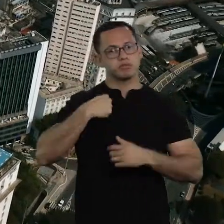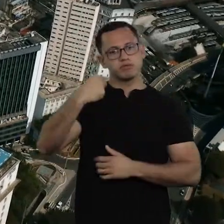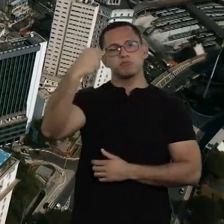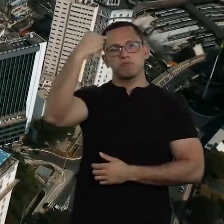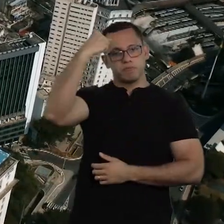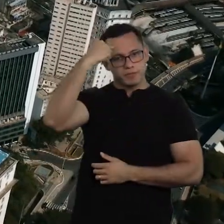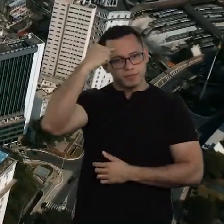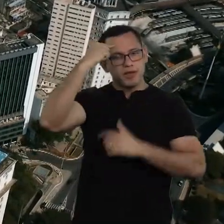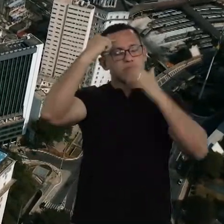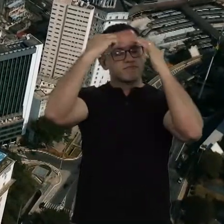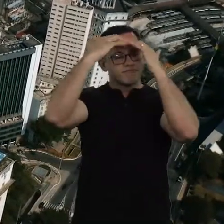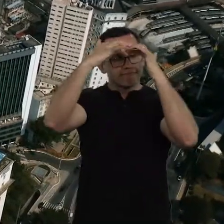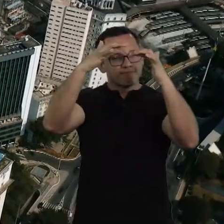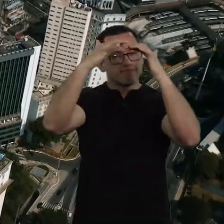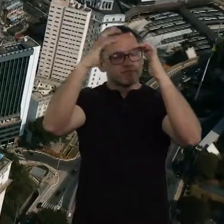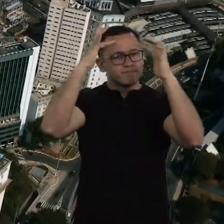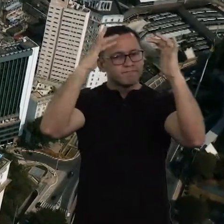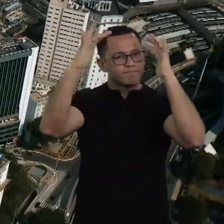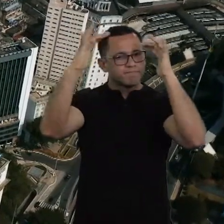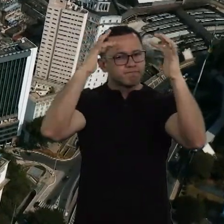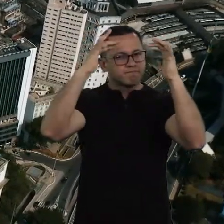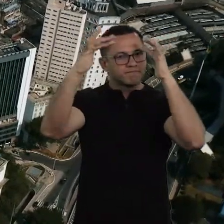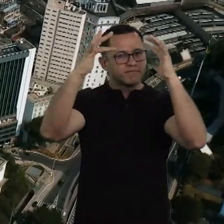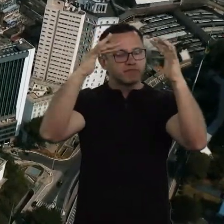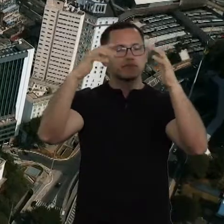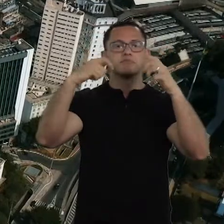and I must be able to choose,